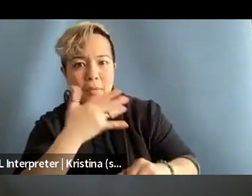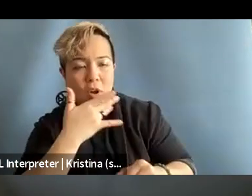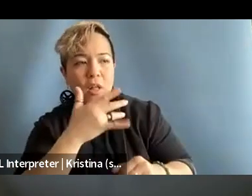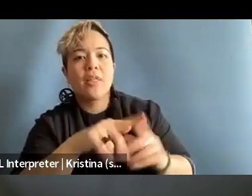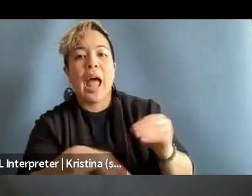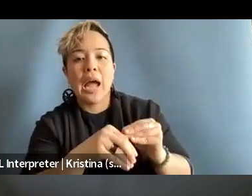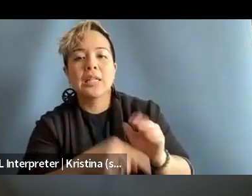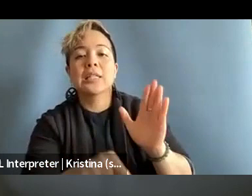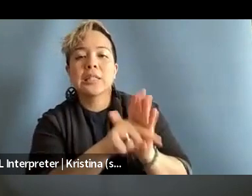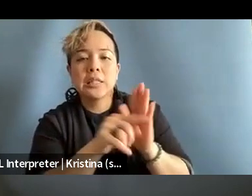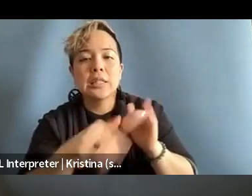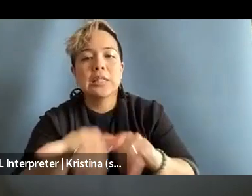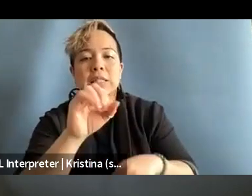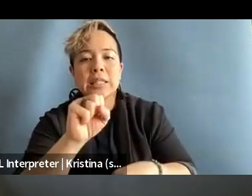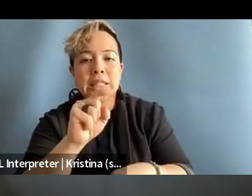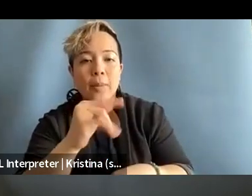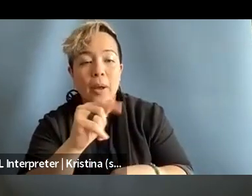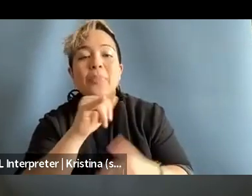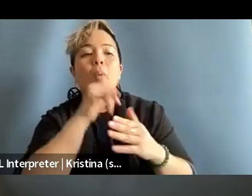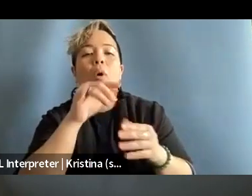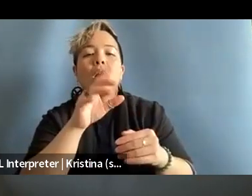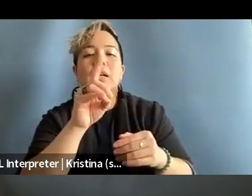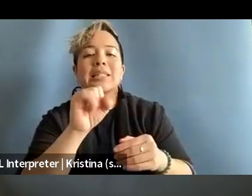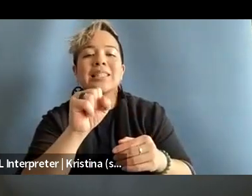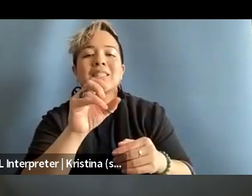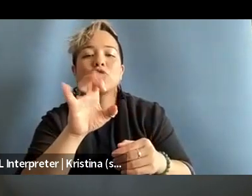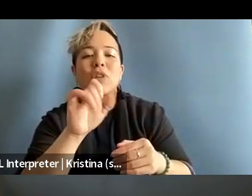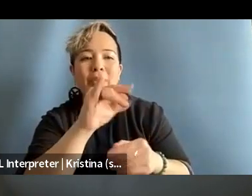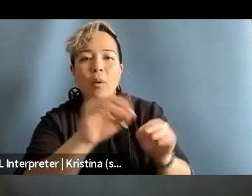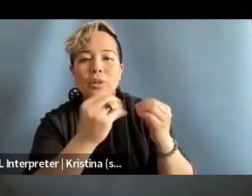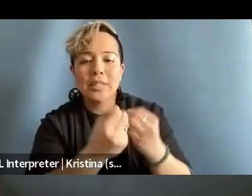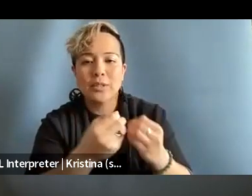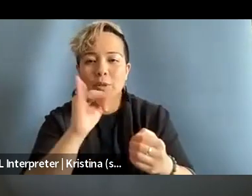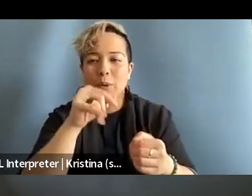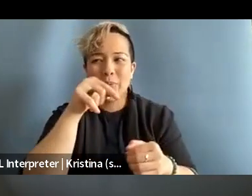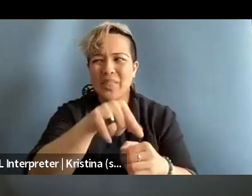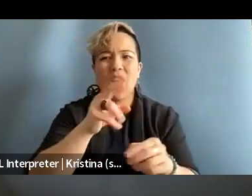and sort of discredits the organization and these news organizations are working off this backwards model where they don't realize